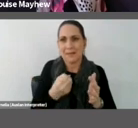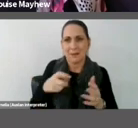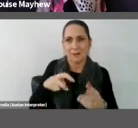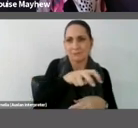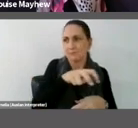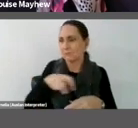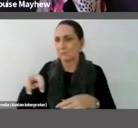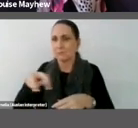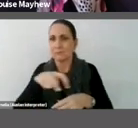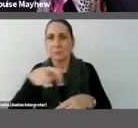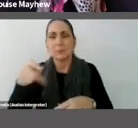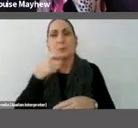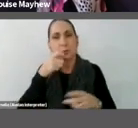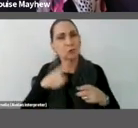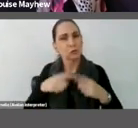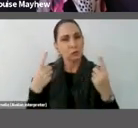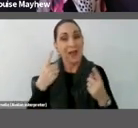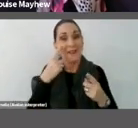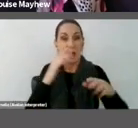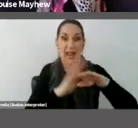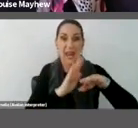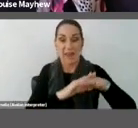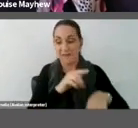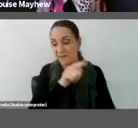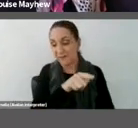On the Left we see the much-loved American pop artist Andy